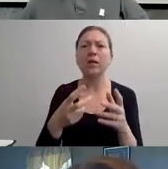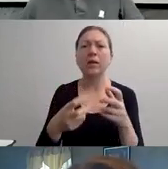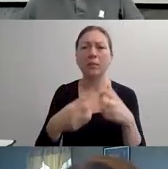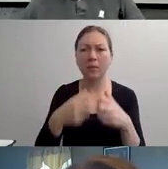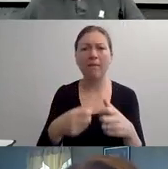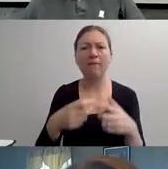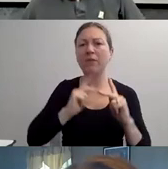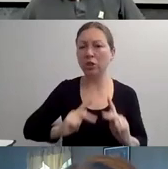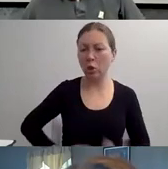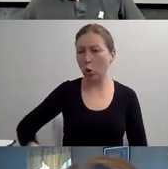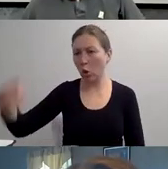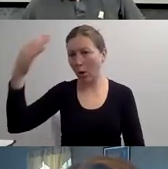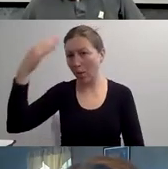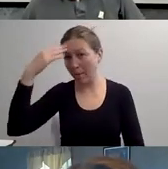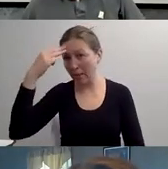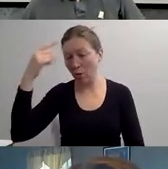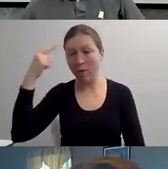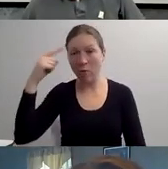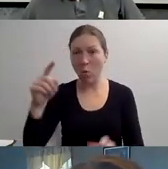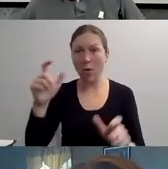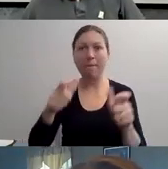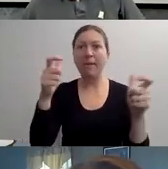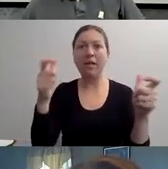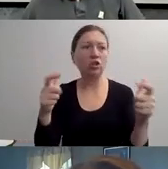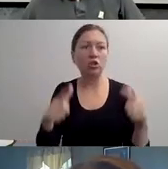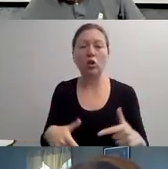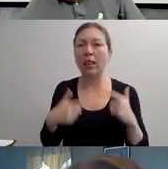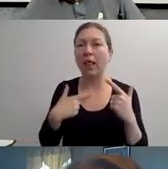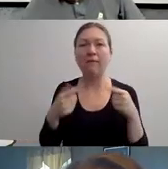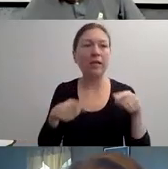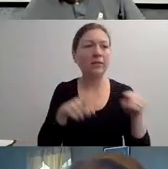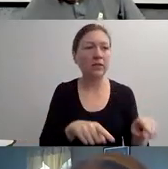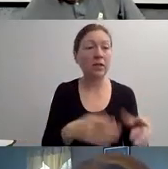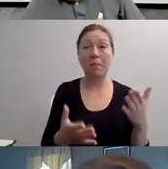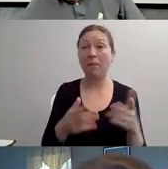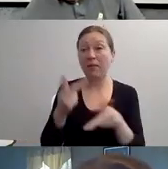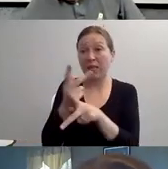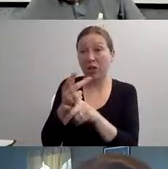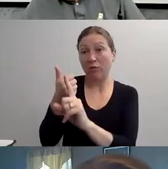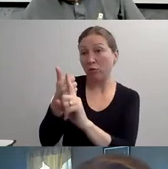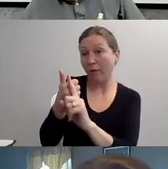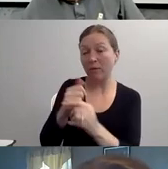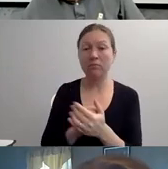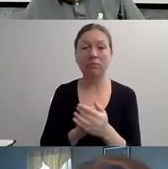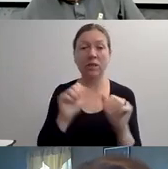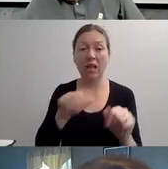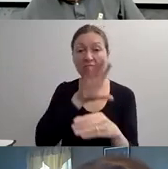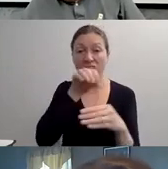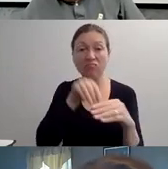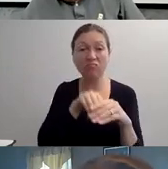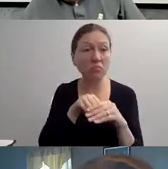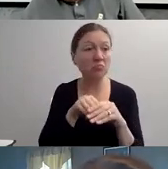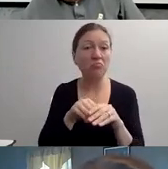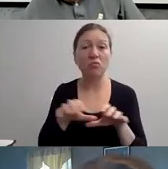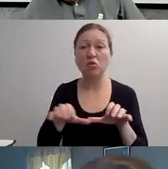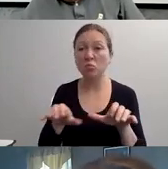ACCESSIBLE DESCRIBES THE NATURE OF ACCOMMODATIONS FOR PEOPLE WHO HAVE A DISABILITY.